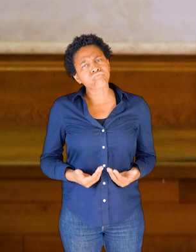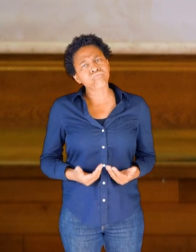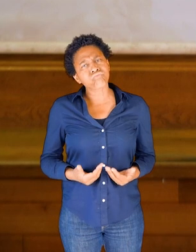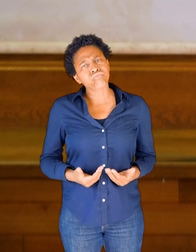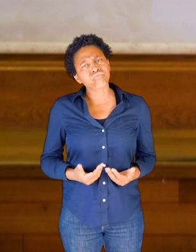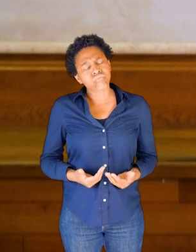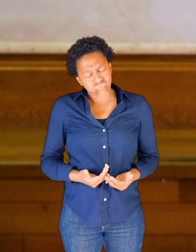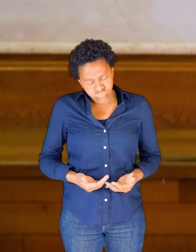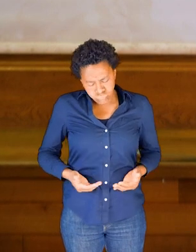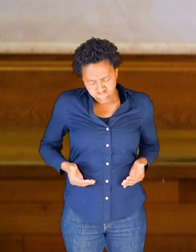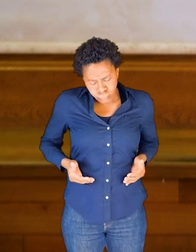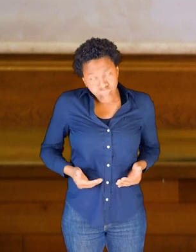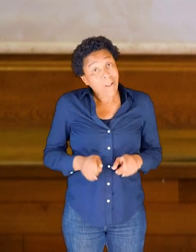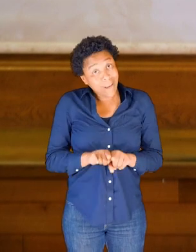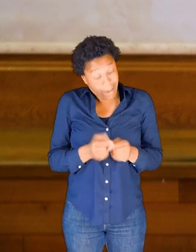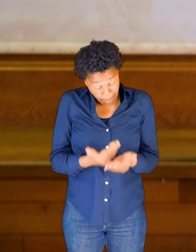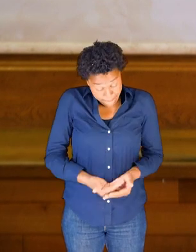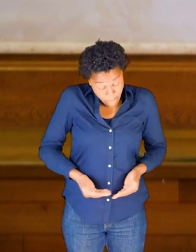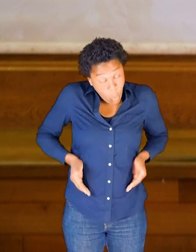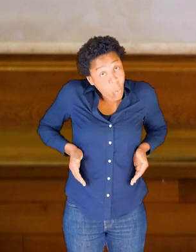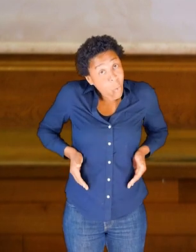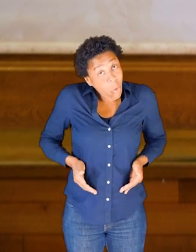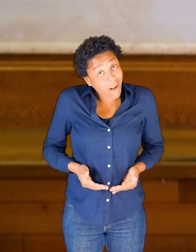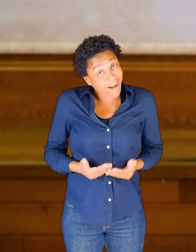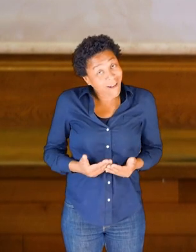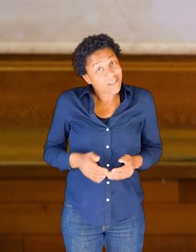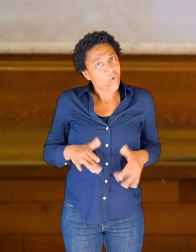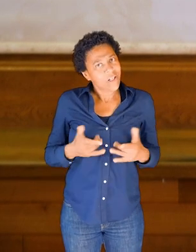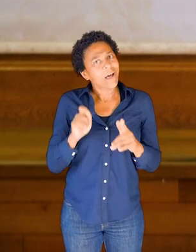the bowl of the pelvis.